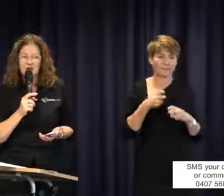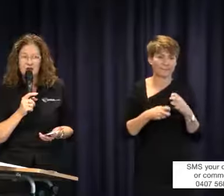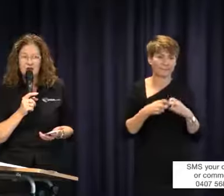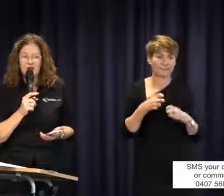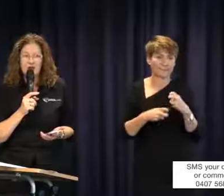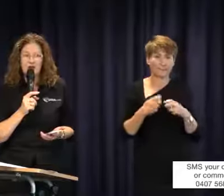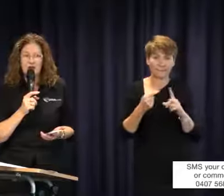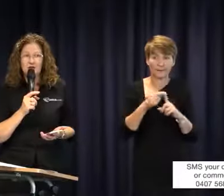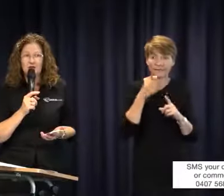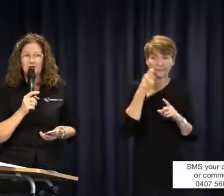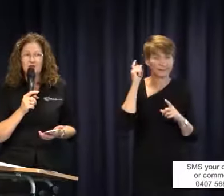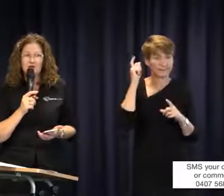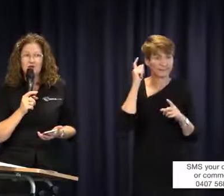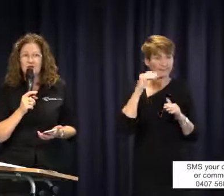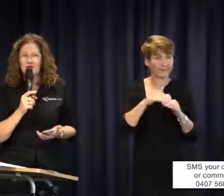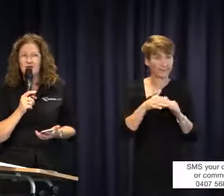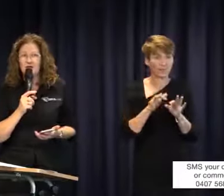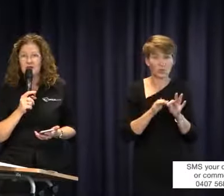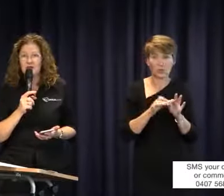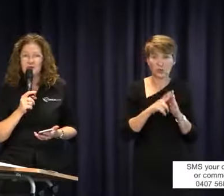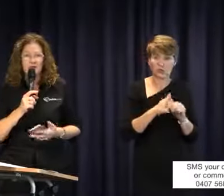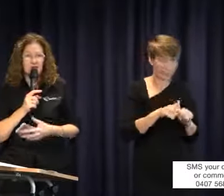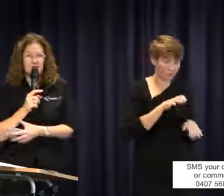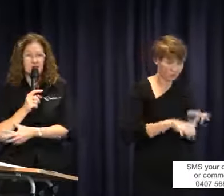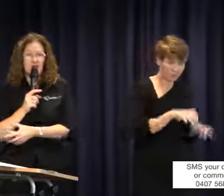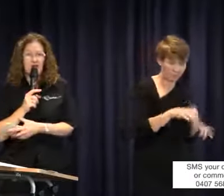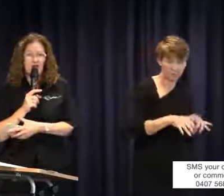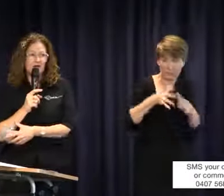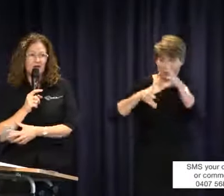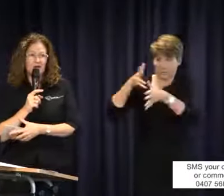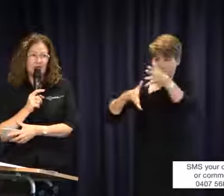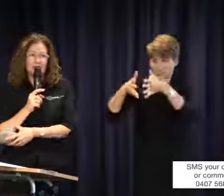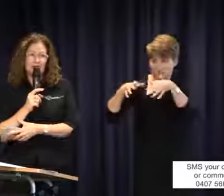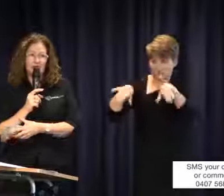bit concerned about interpreters also doing live captioning because of occupational health